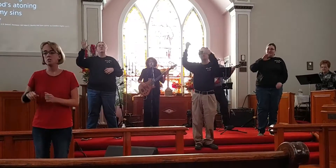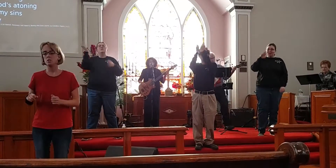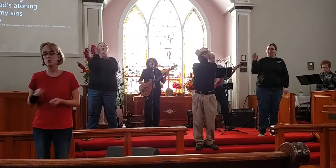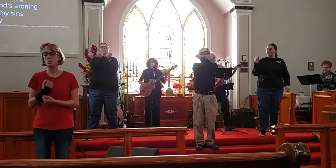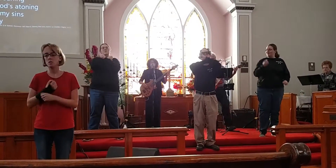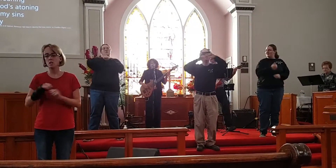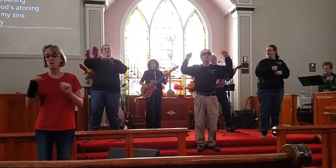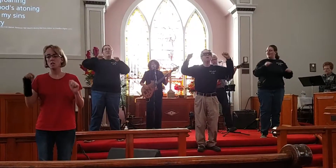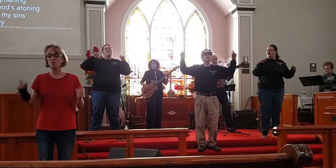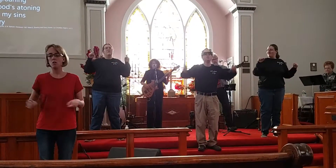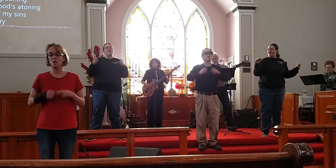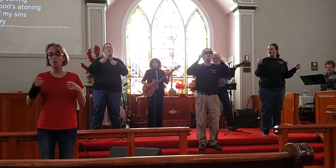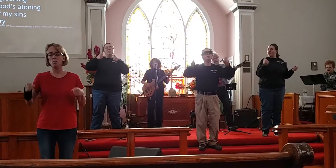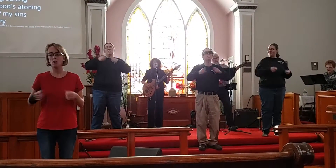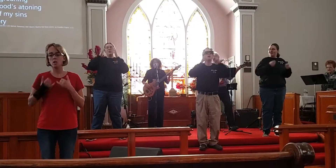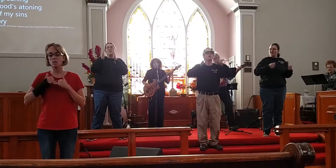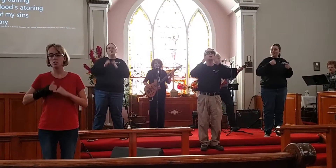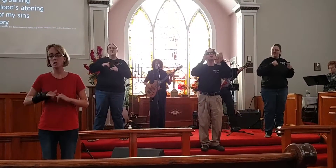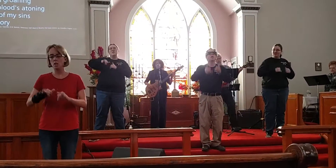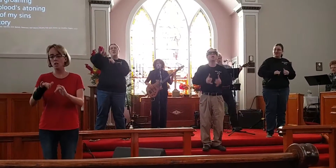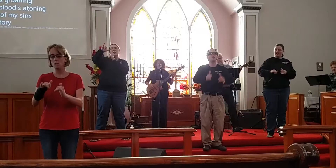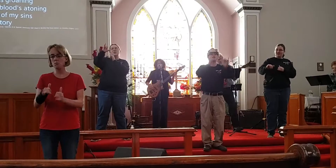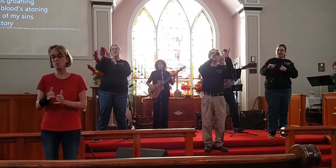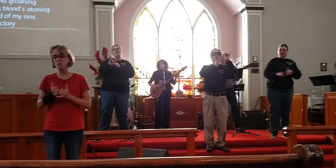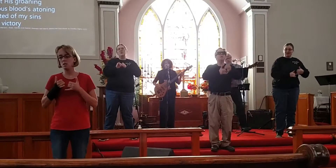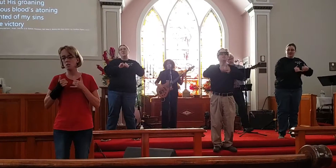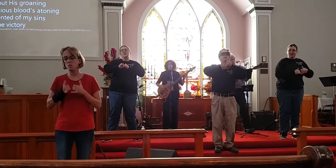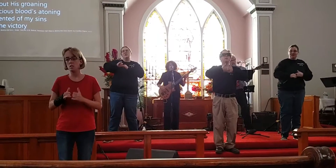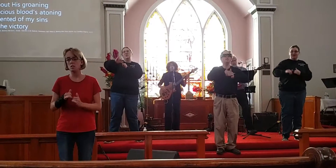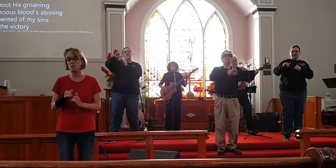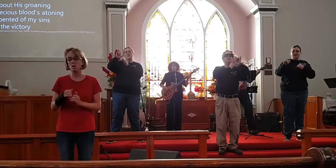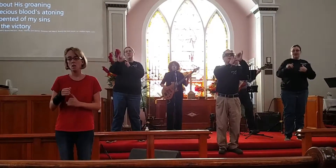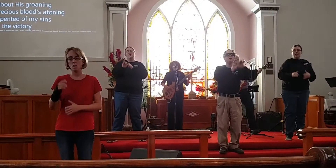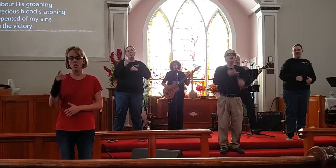To save a wretch like me